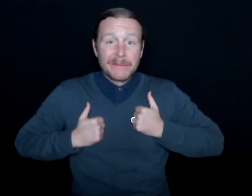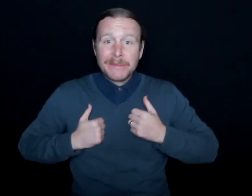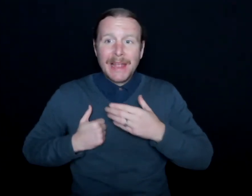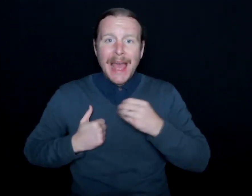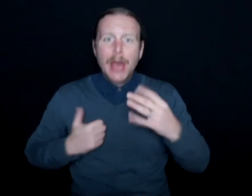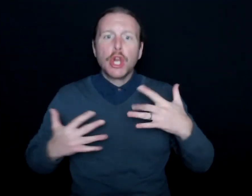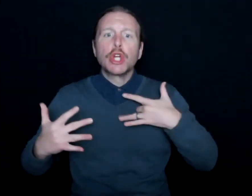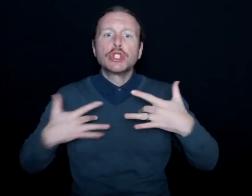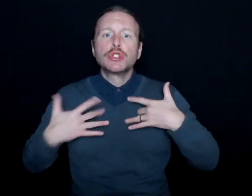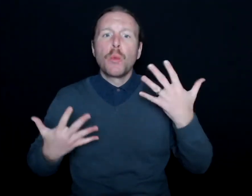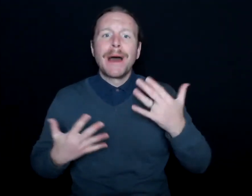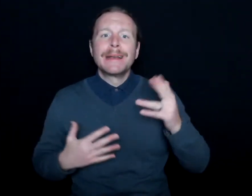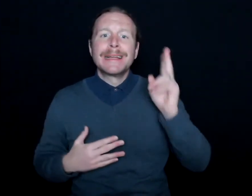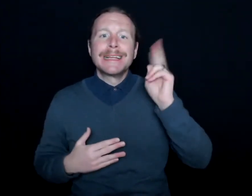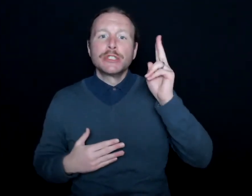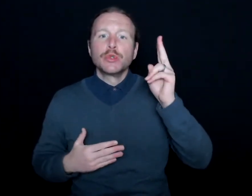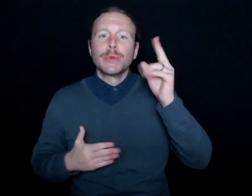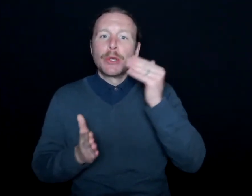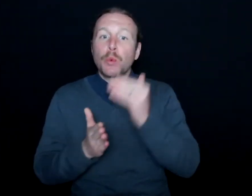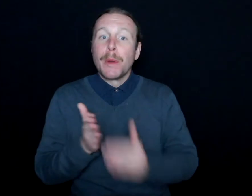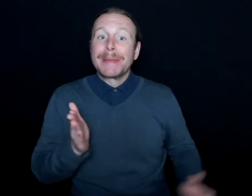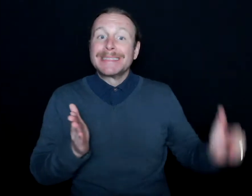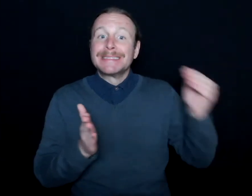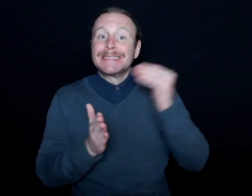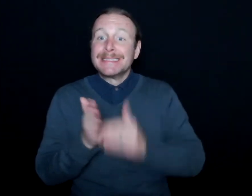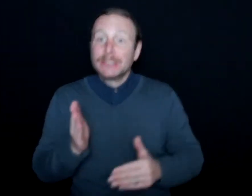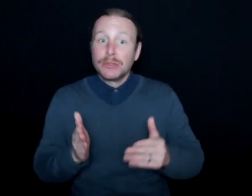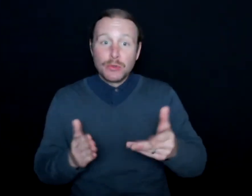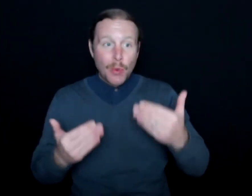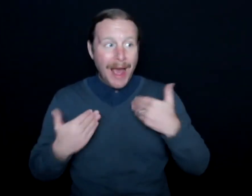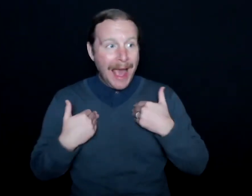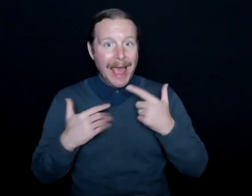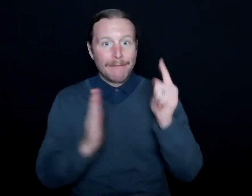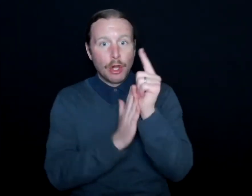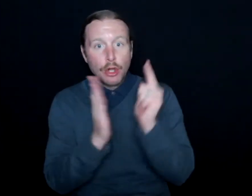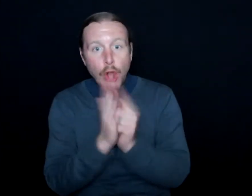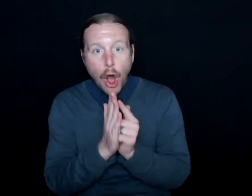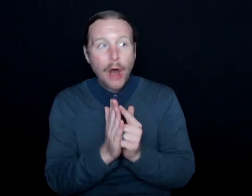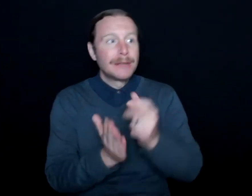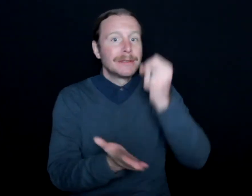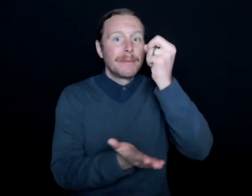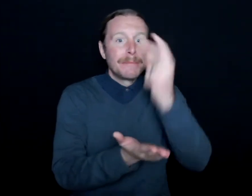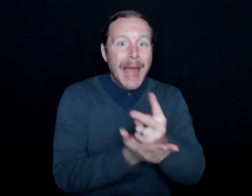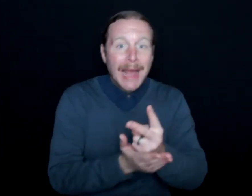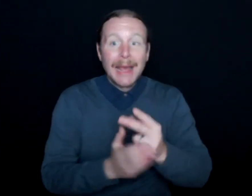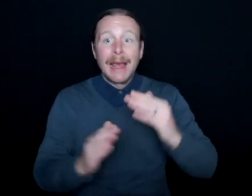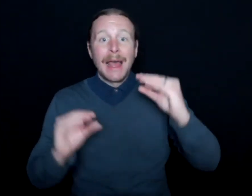history sort of repeats itself, where you have all these laws, you have more education, you have more awareness,